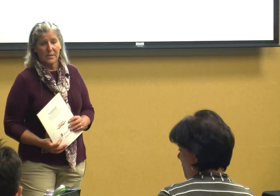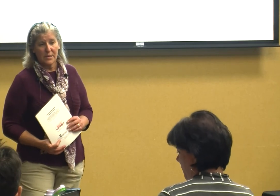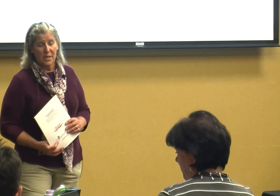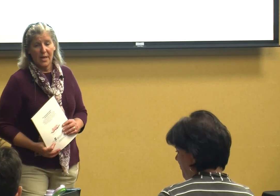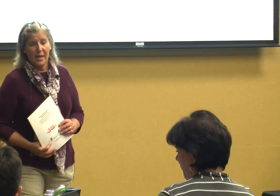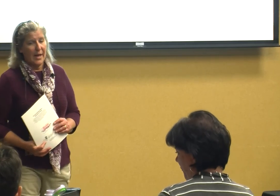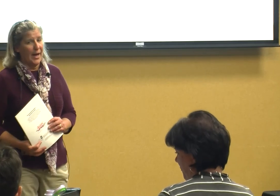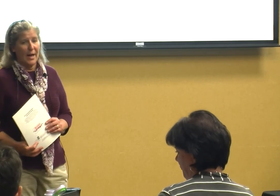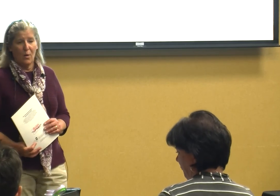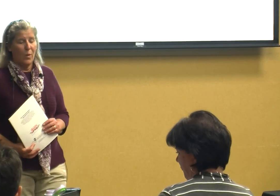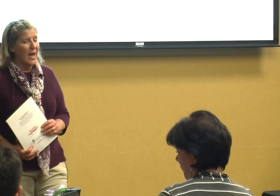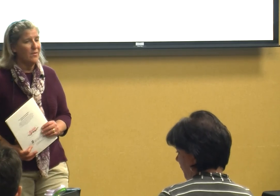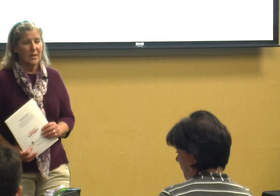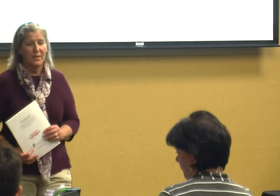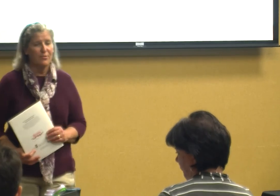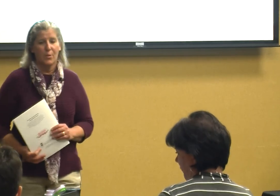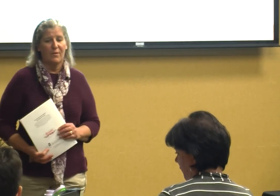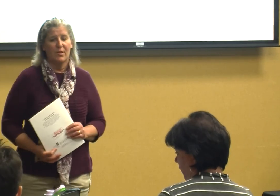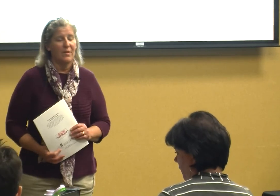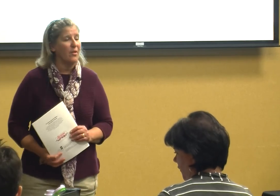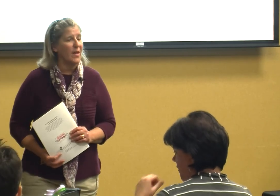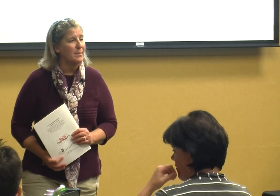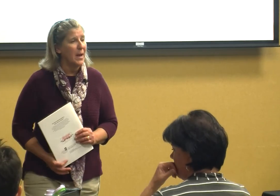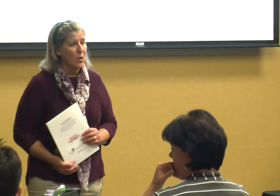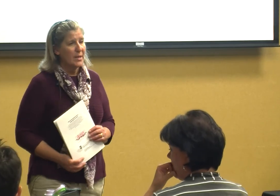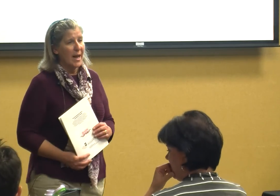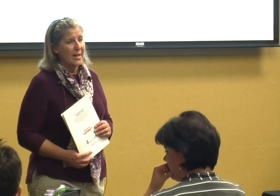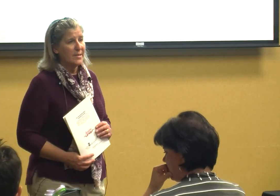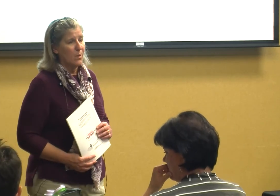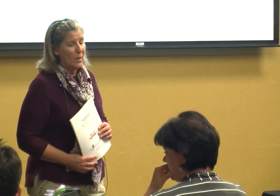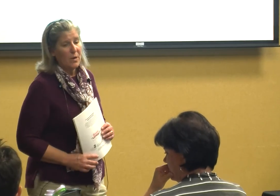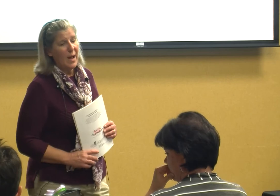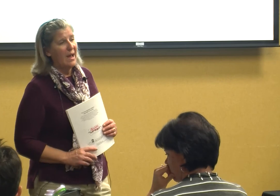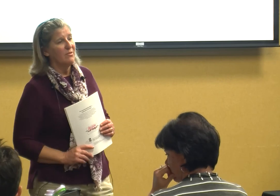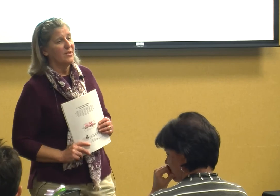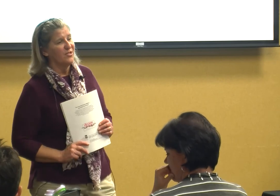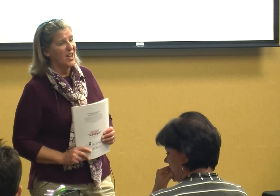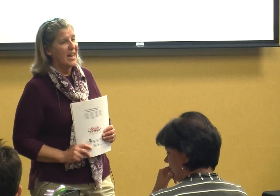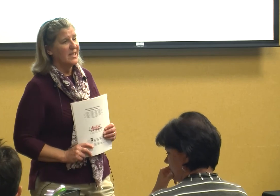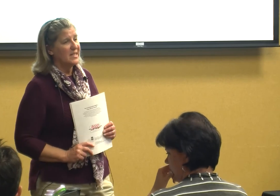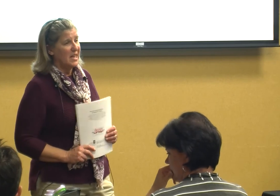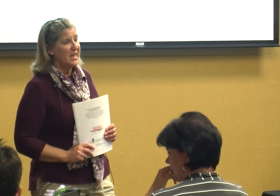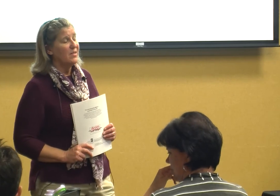we haven't lived through everything that that parent has and we don't have the stakes in it